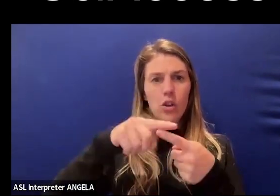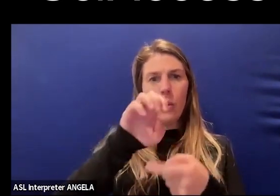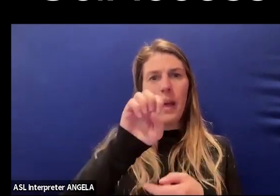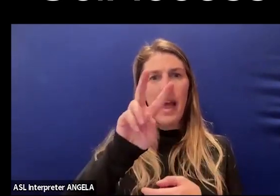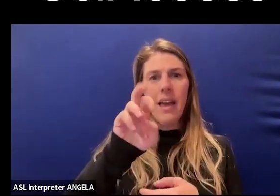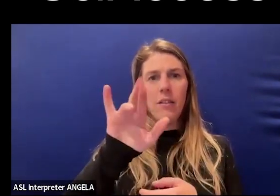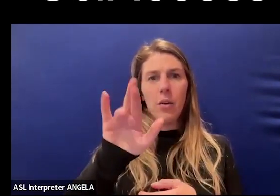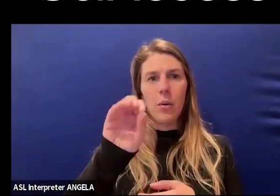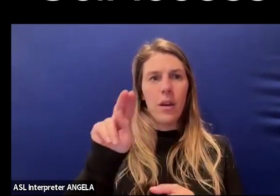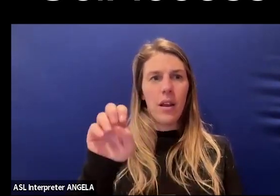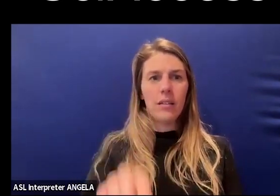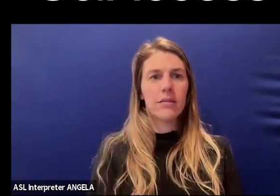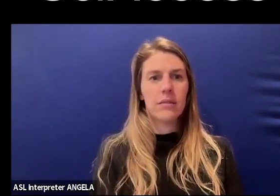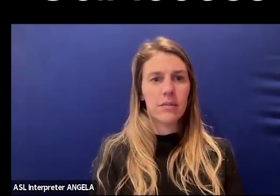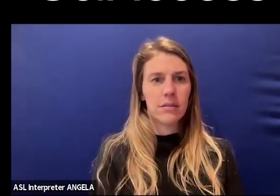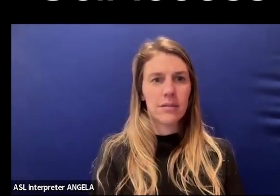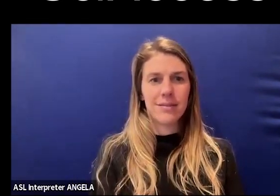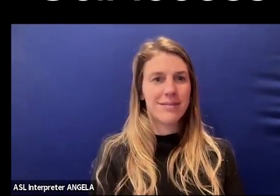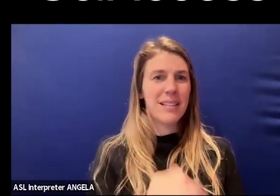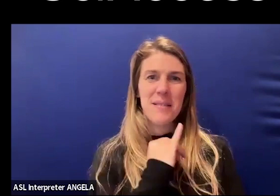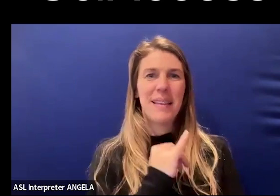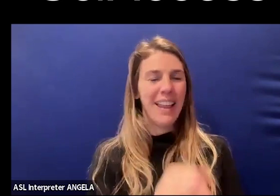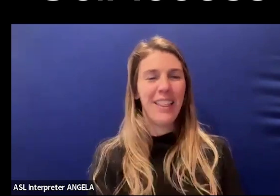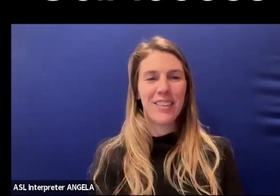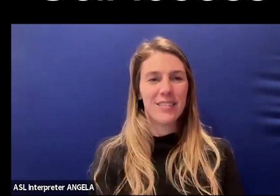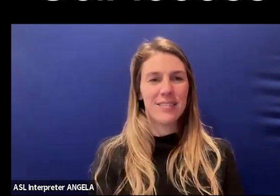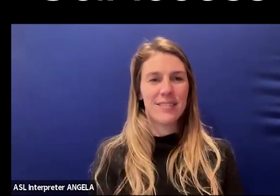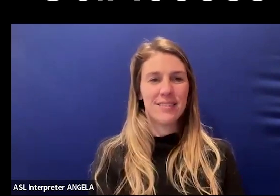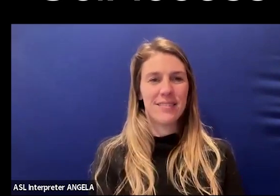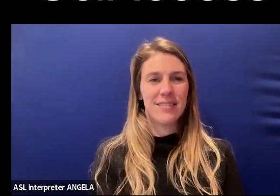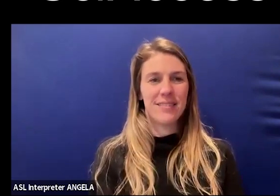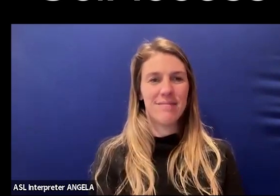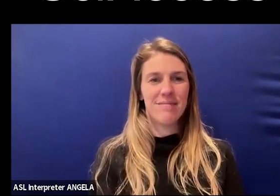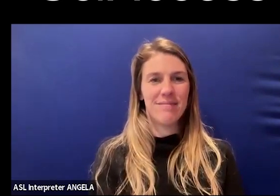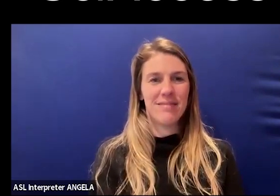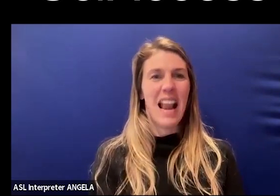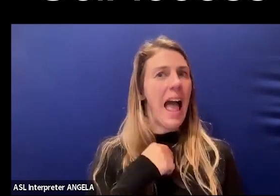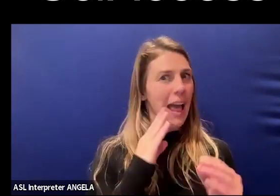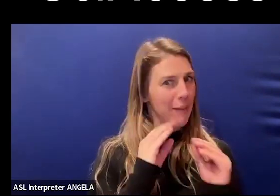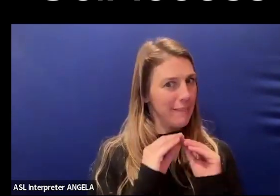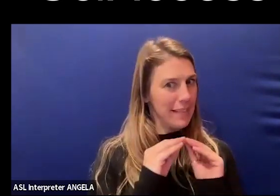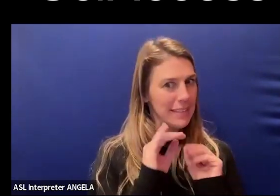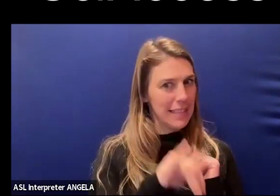I don't have an everyone option. Me neither. -Interesting. I'll work on fixing that and in the meantime--